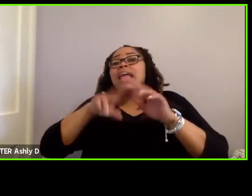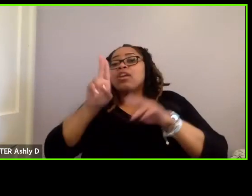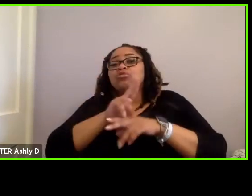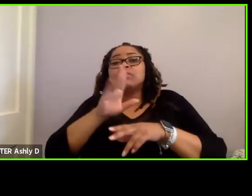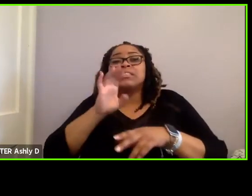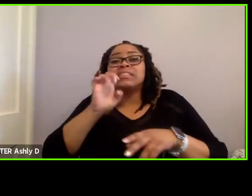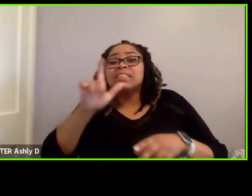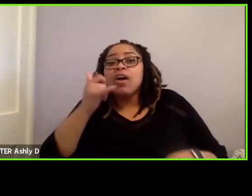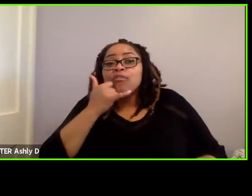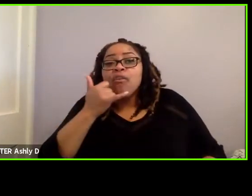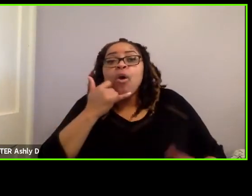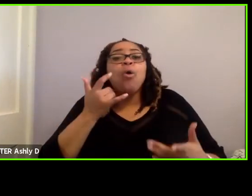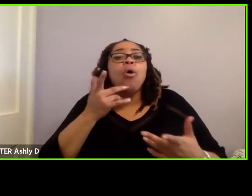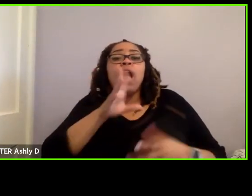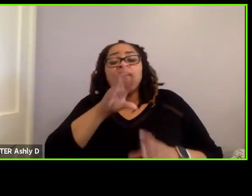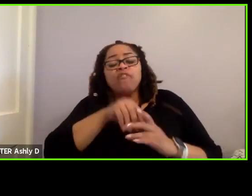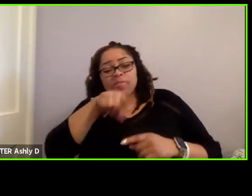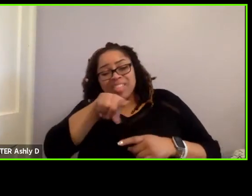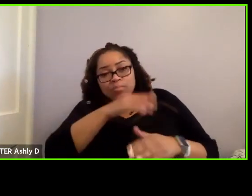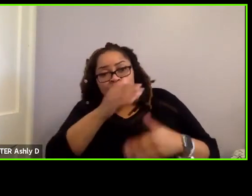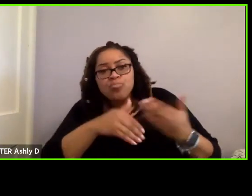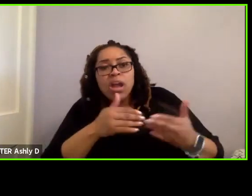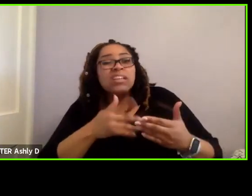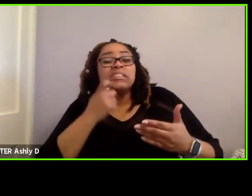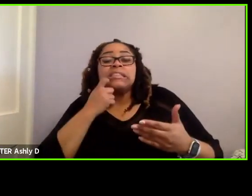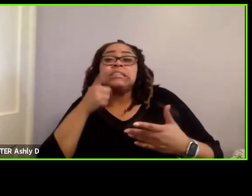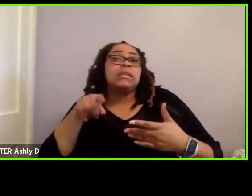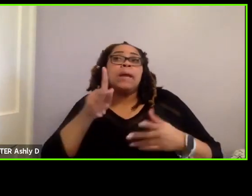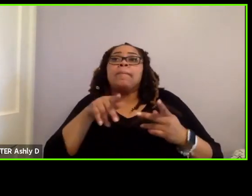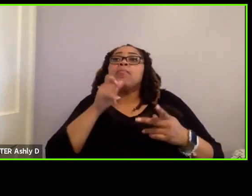and involving them in the process, because these are people who are probably going to